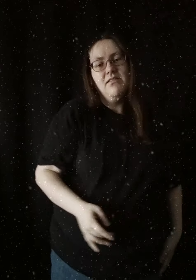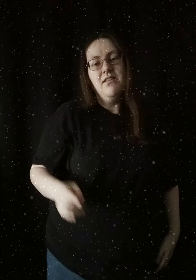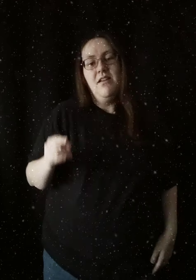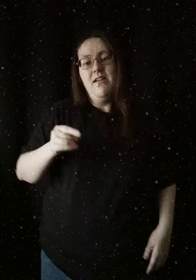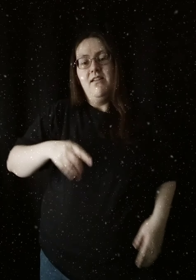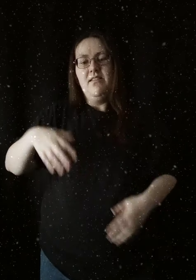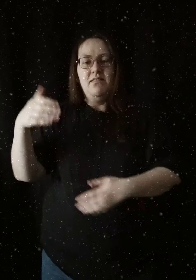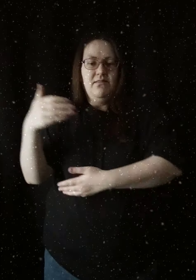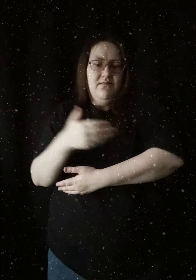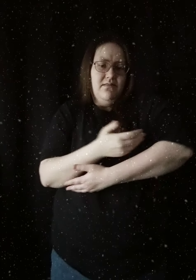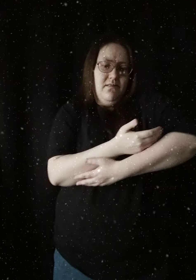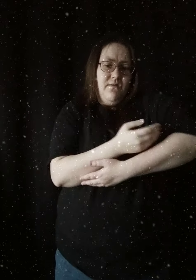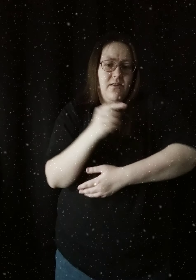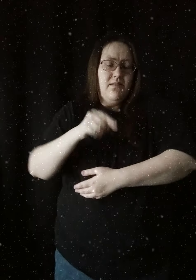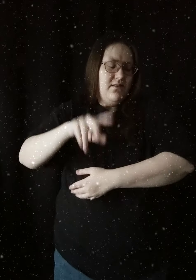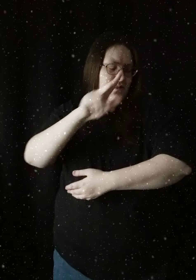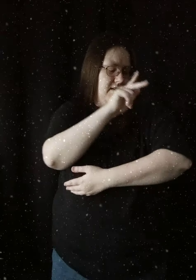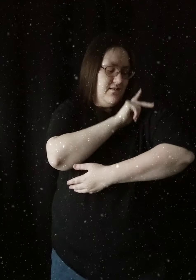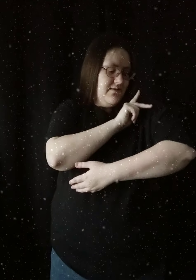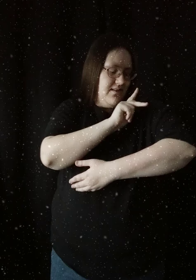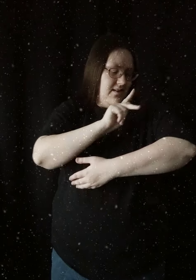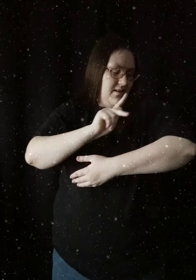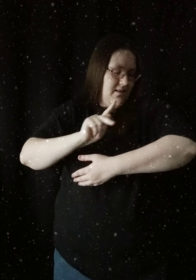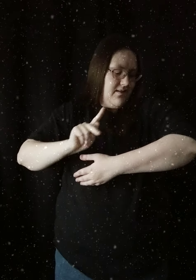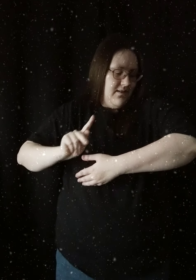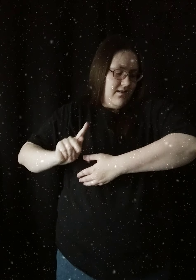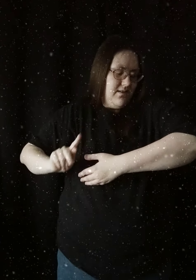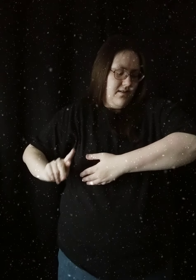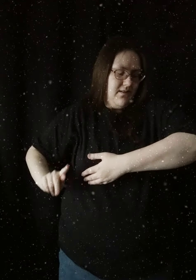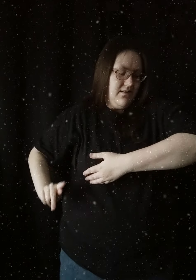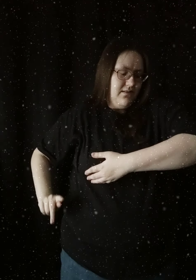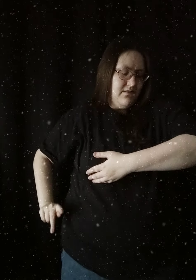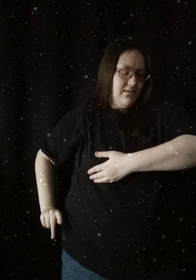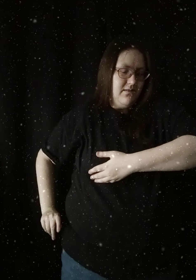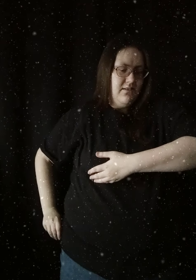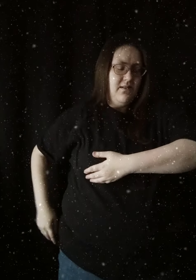This infant, this King